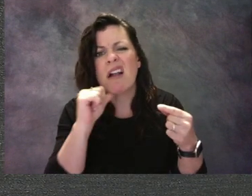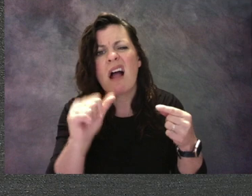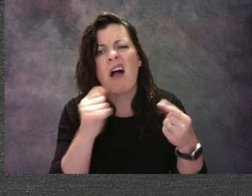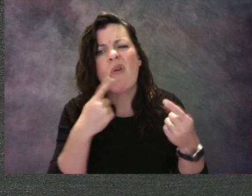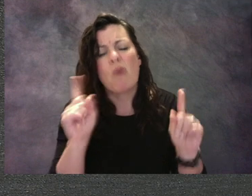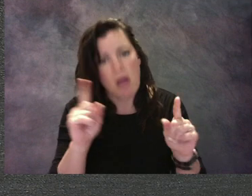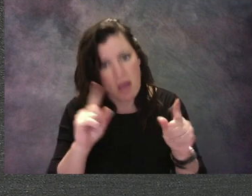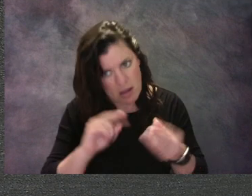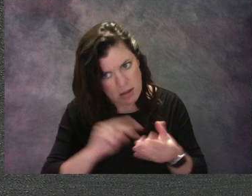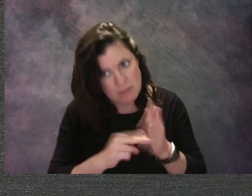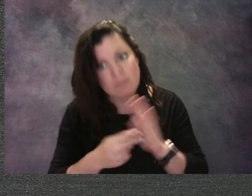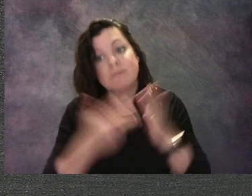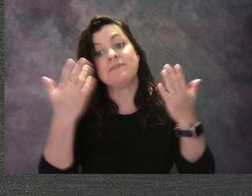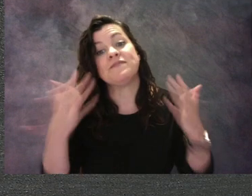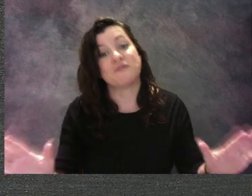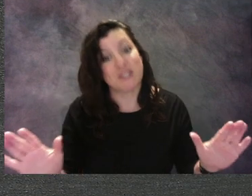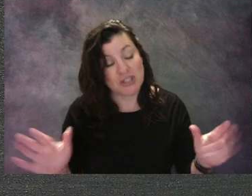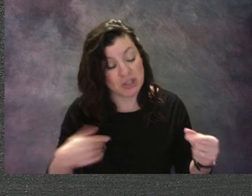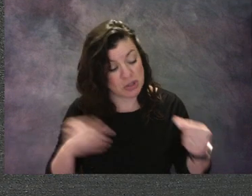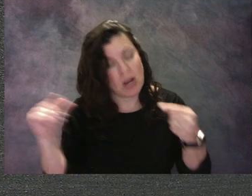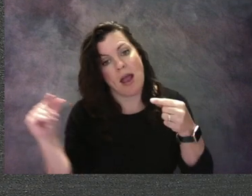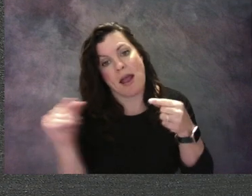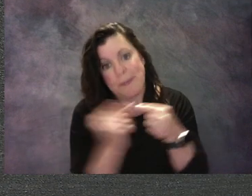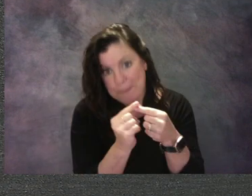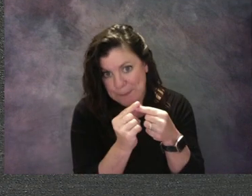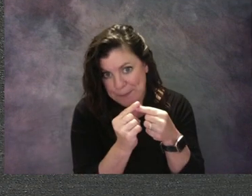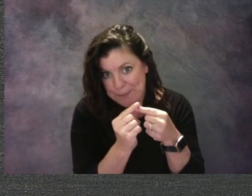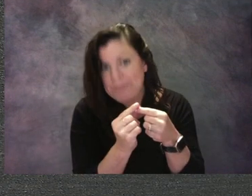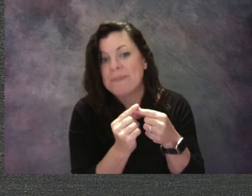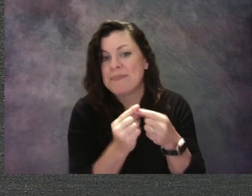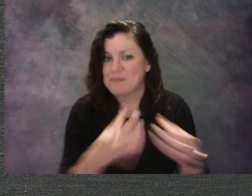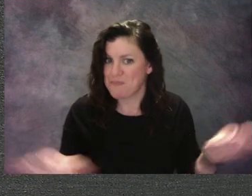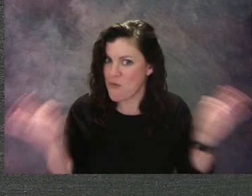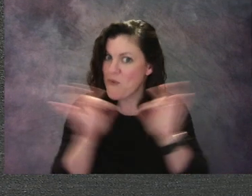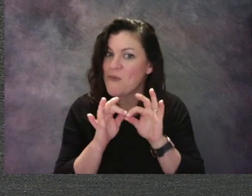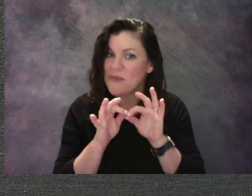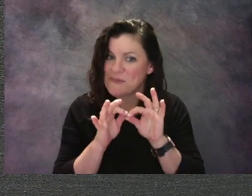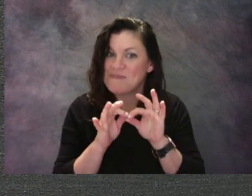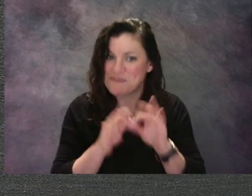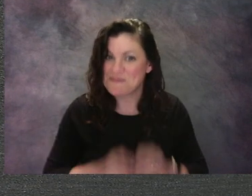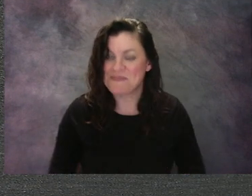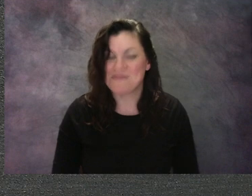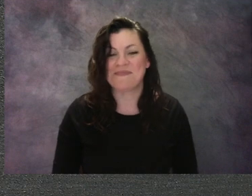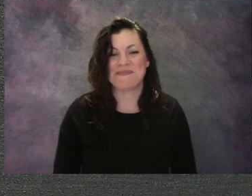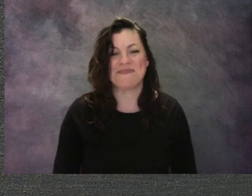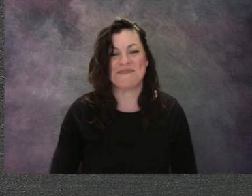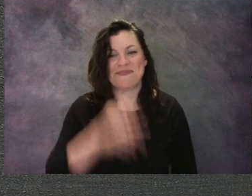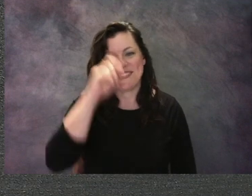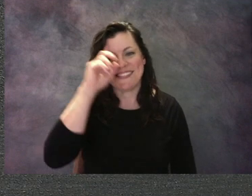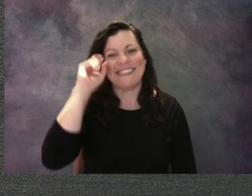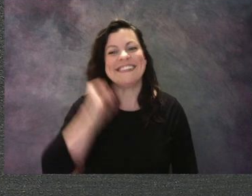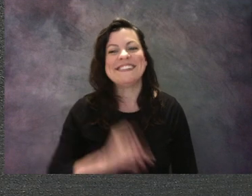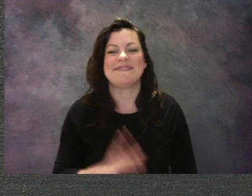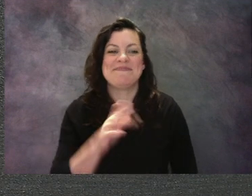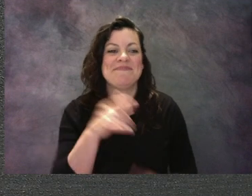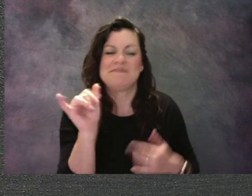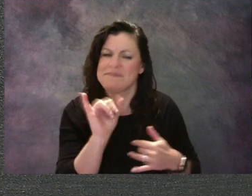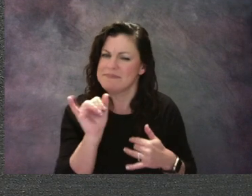make sure you put that lid on and get it to click. So we're gonna take care of our supplies and we're also gonna be safe with them.